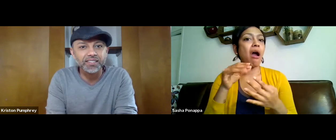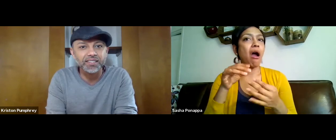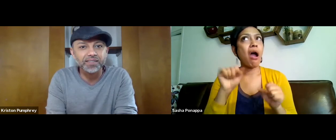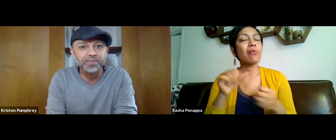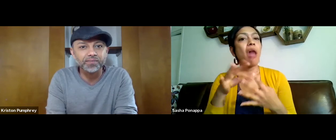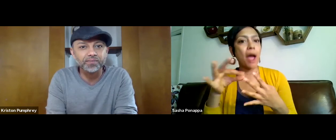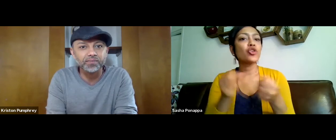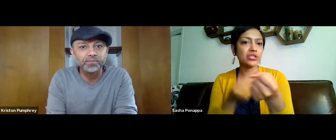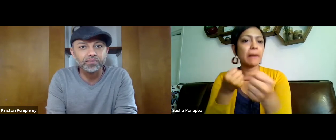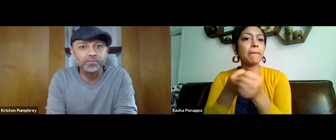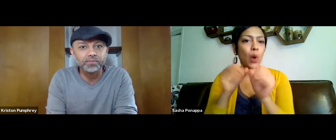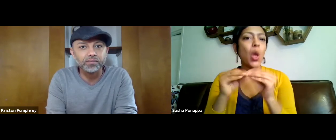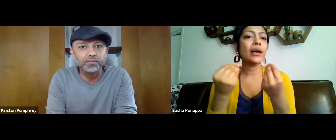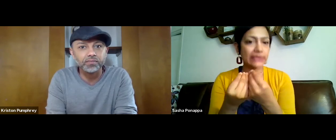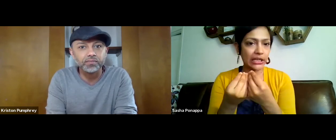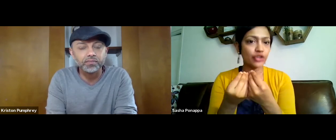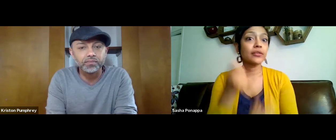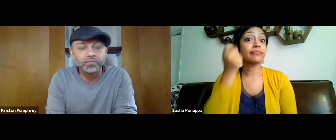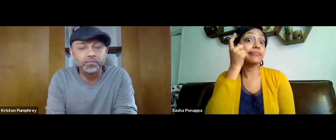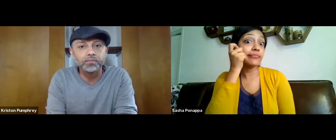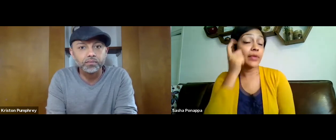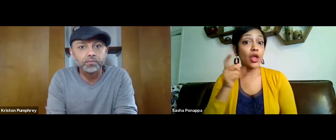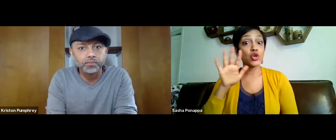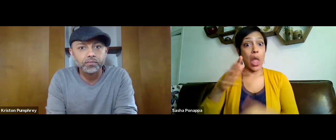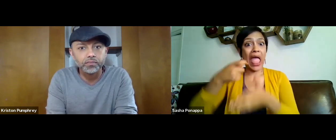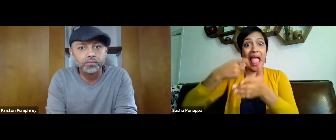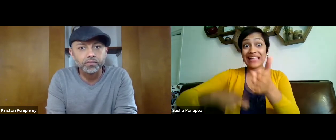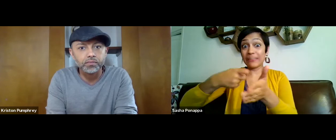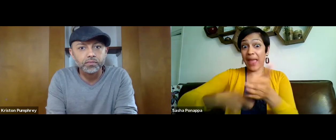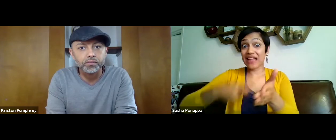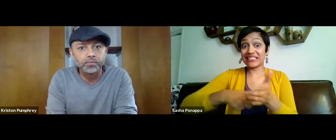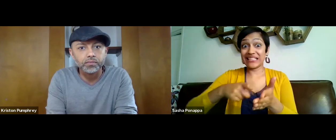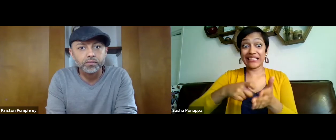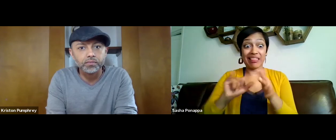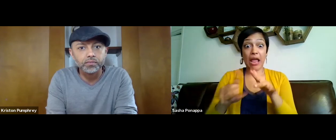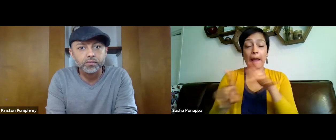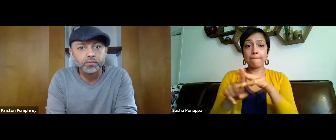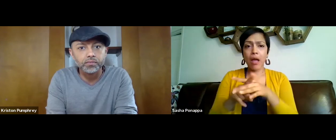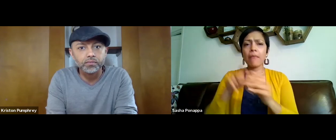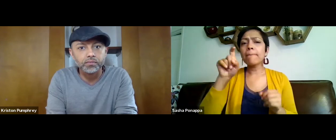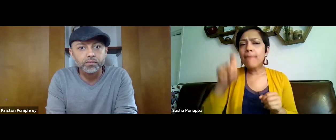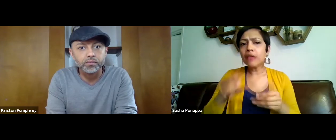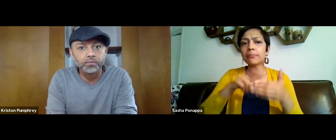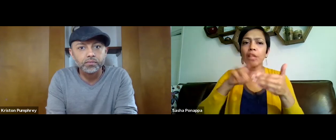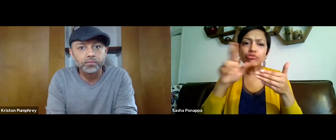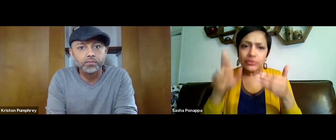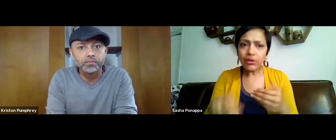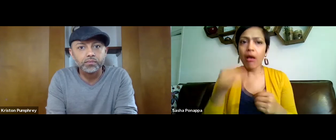that we would consider retroactive funding but your expenses that come up